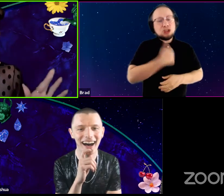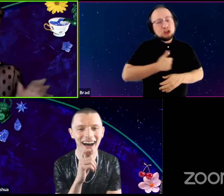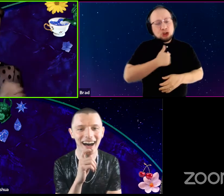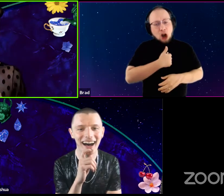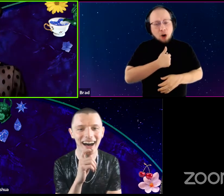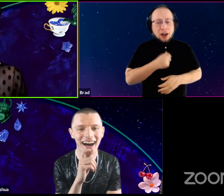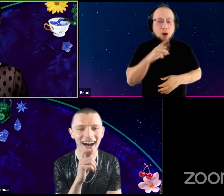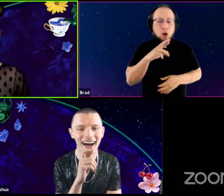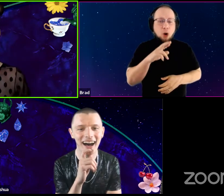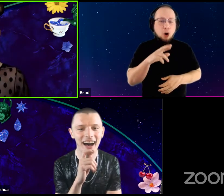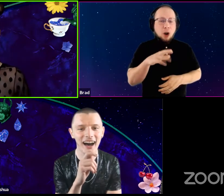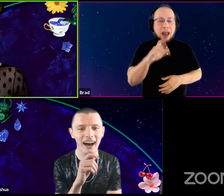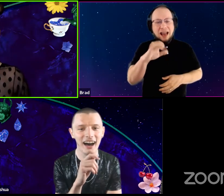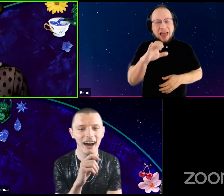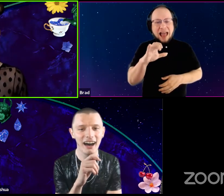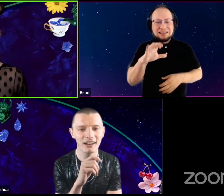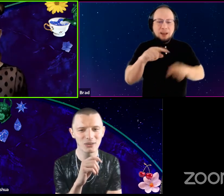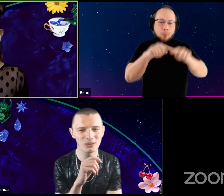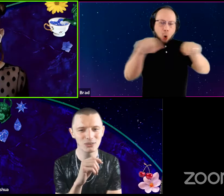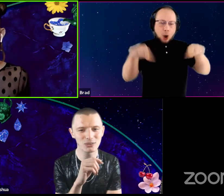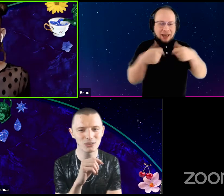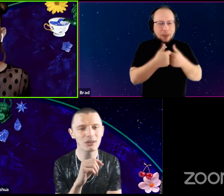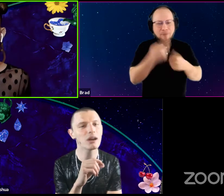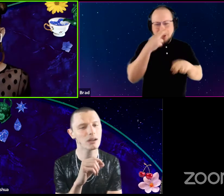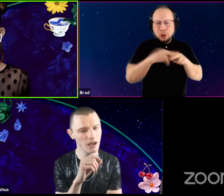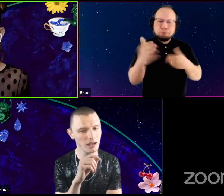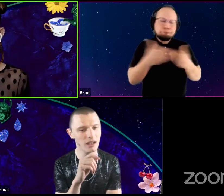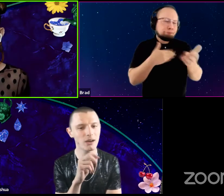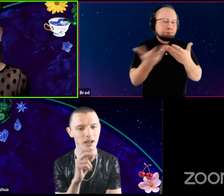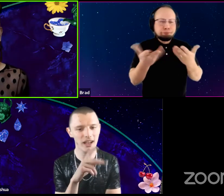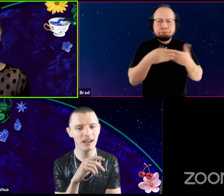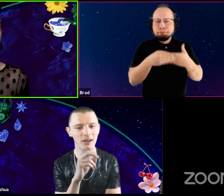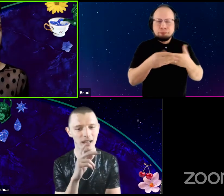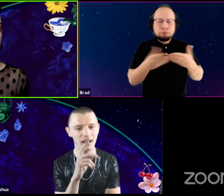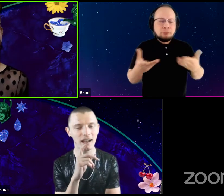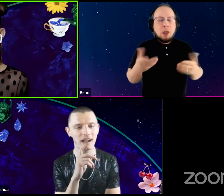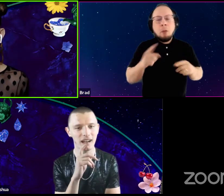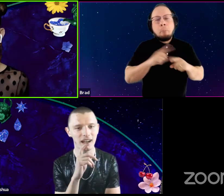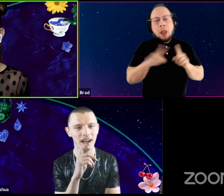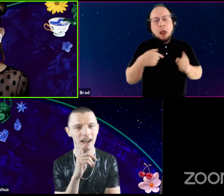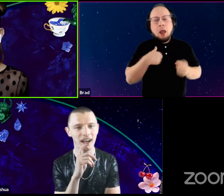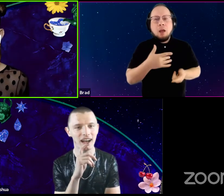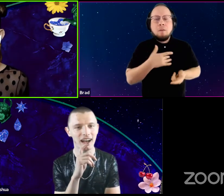Like a classic board game is fun too. But I feel like that's ah, that's,